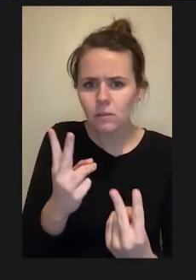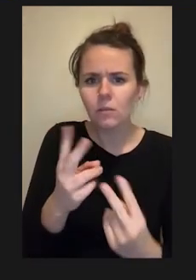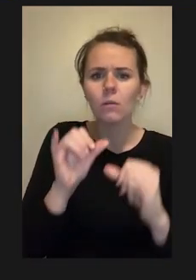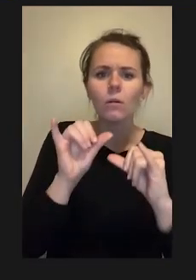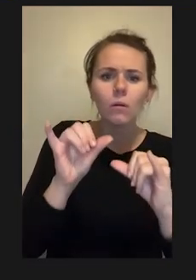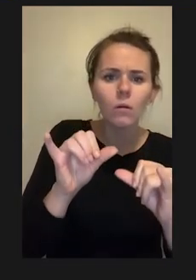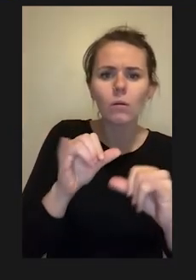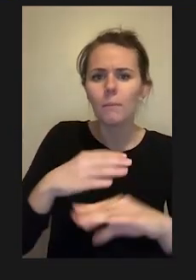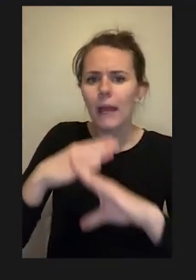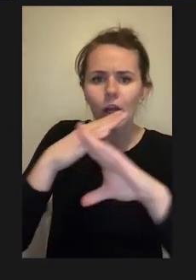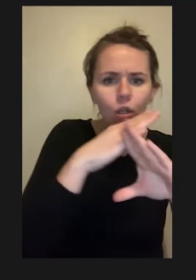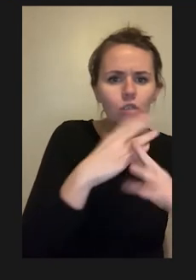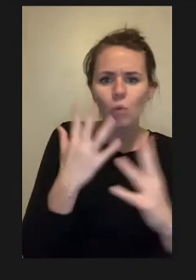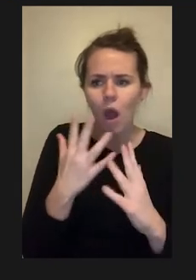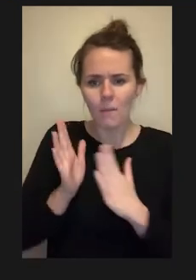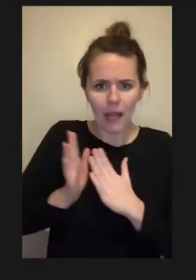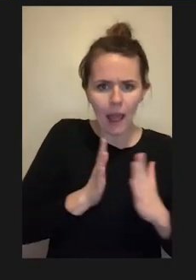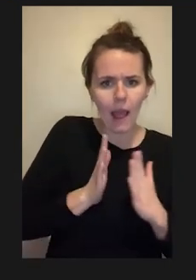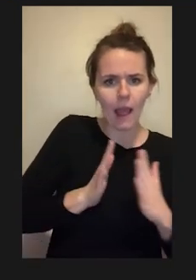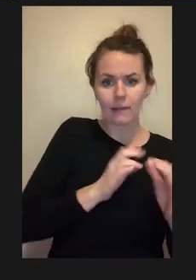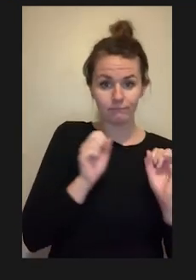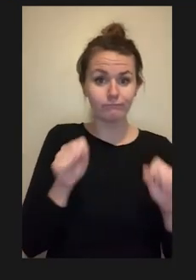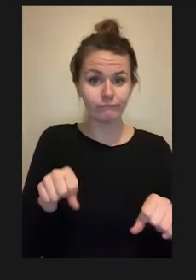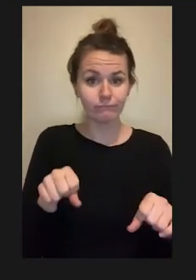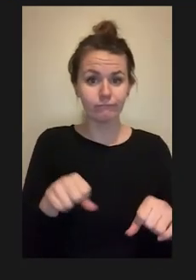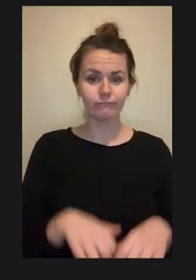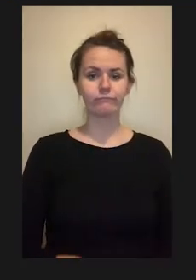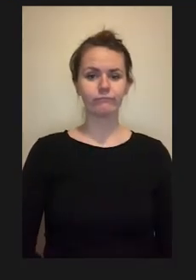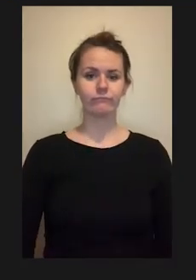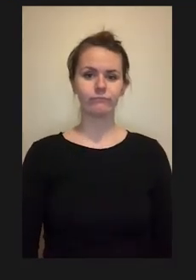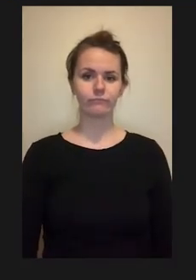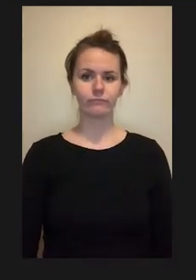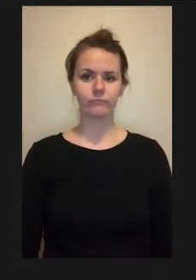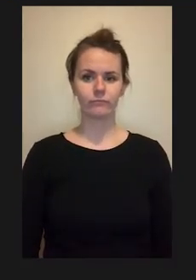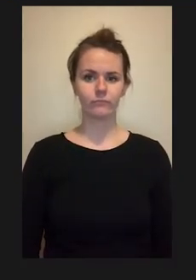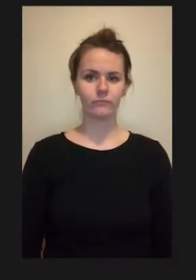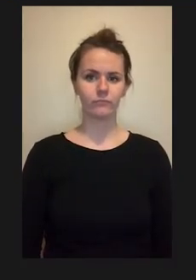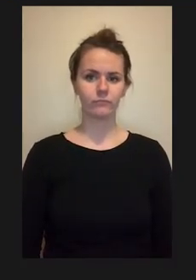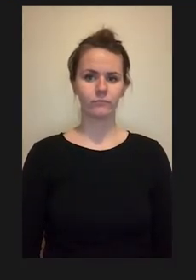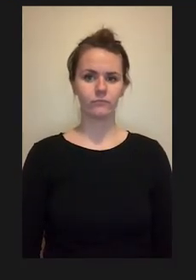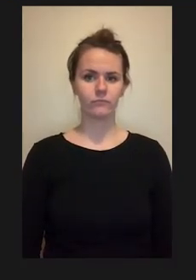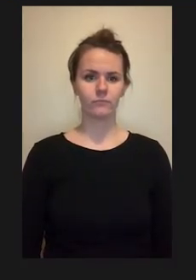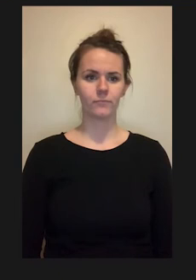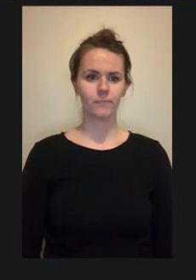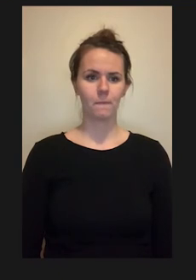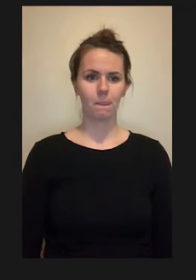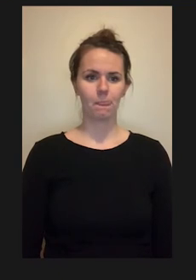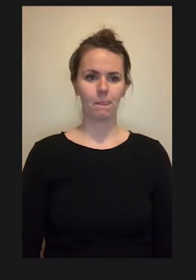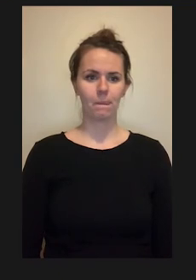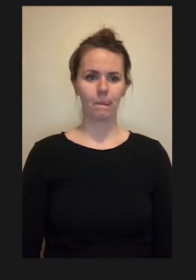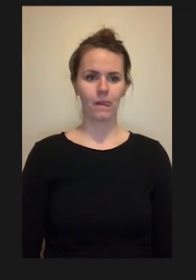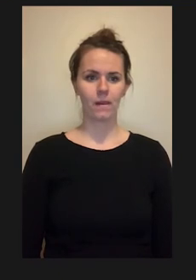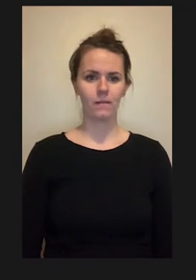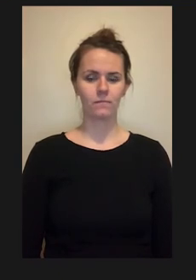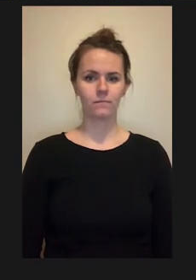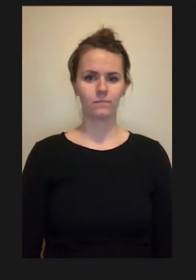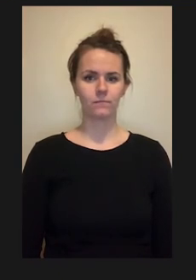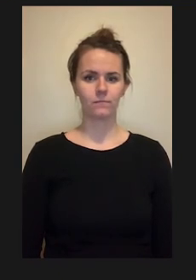restrictions they may face. The importance of this is that too often when you